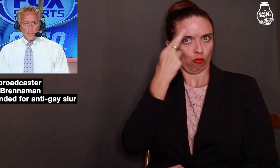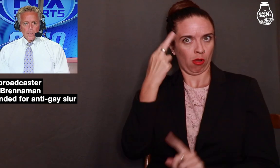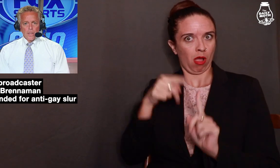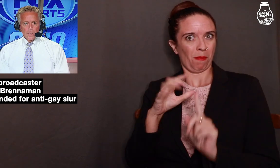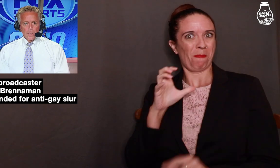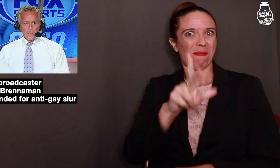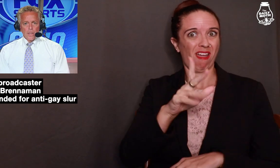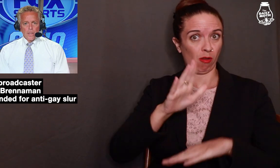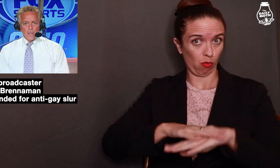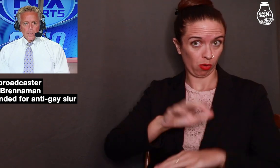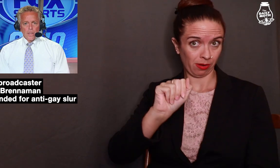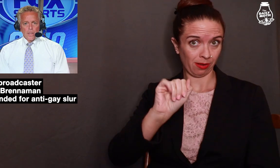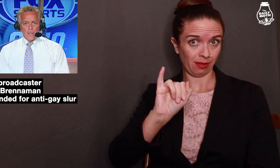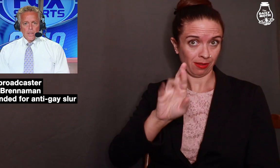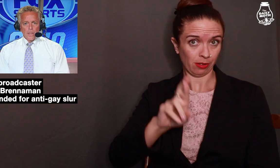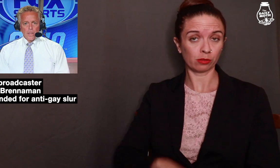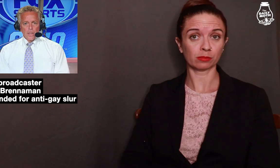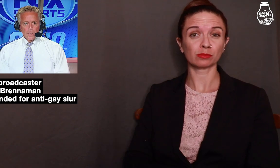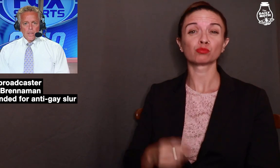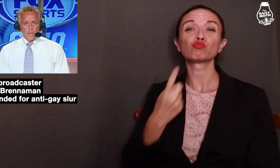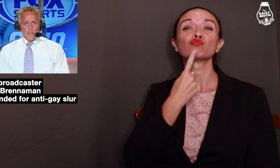but did not realize that he was back on air.